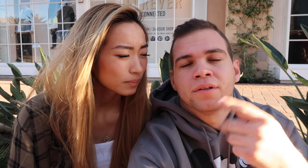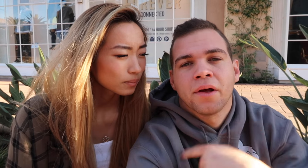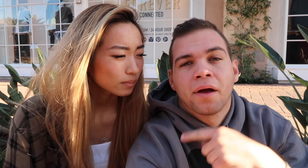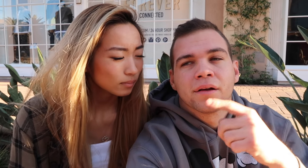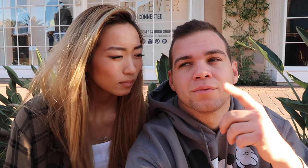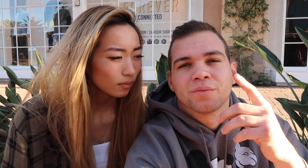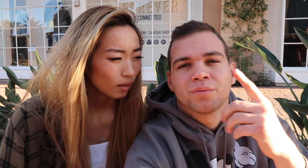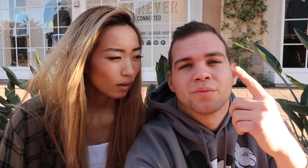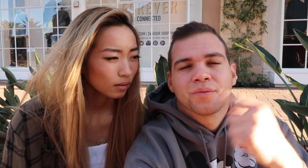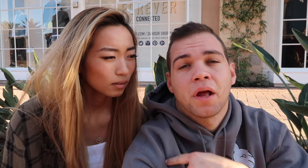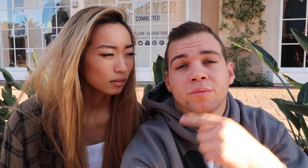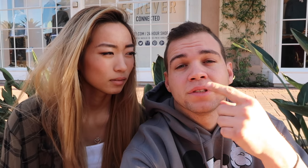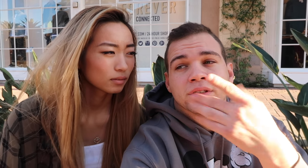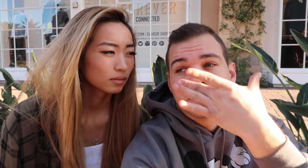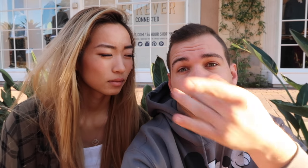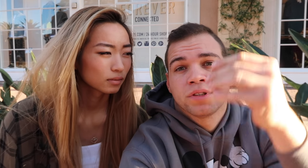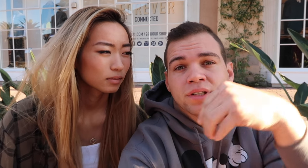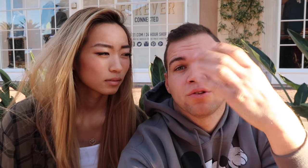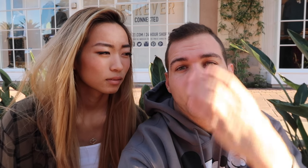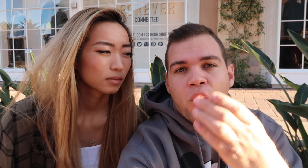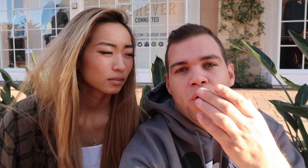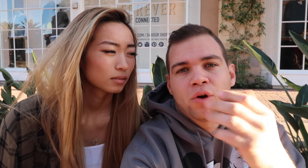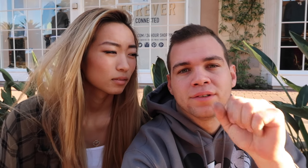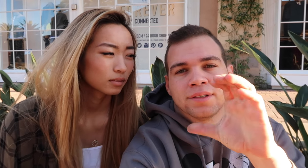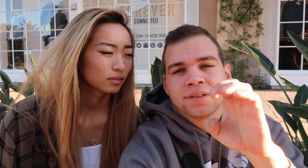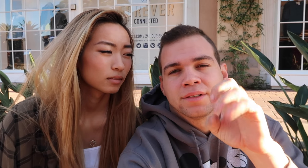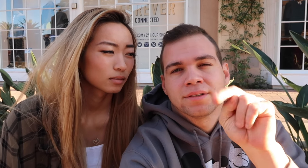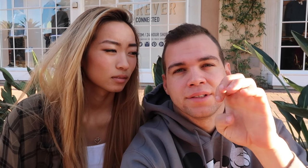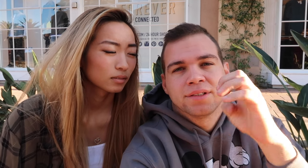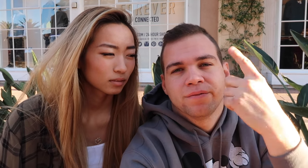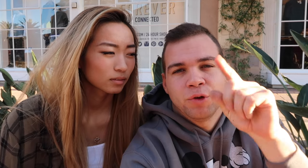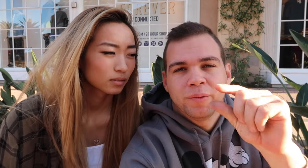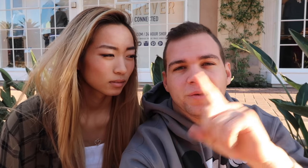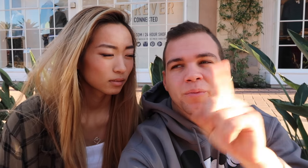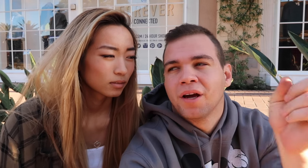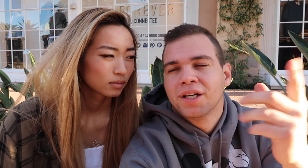Yeah well I was interested in the car scene for a little bit